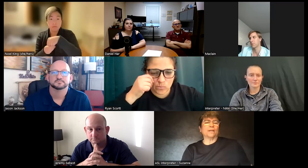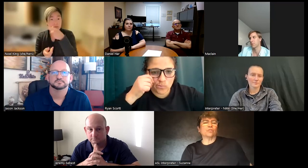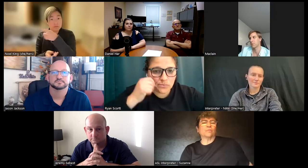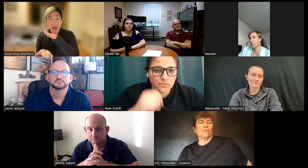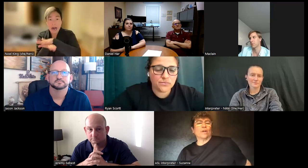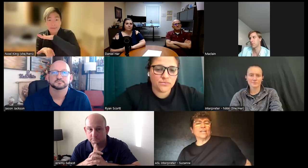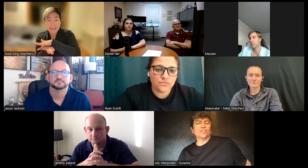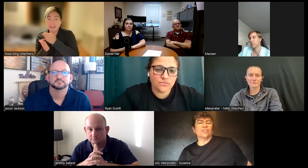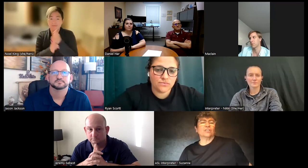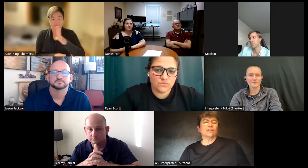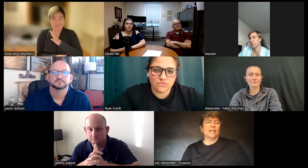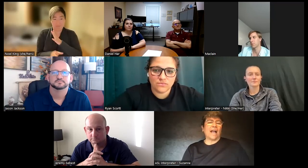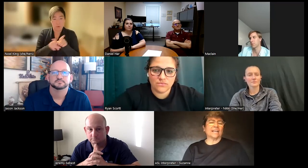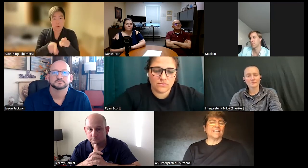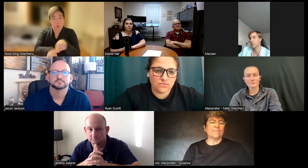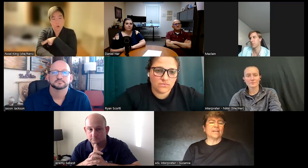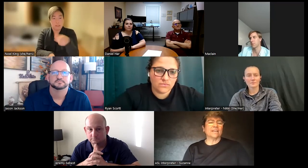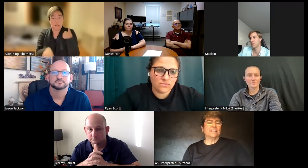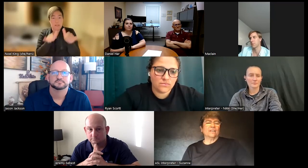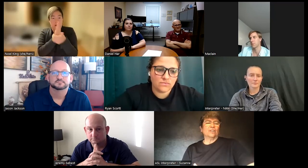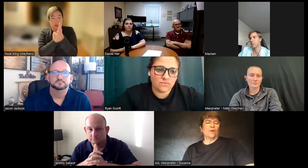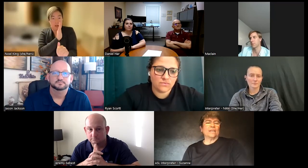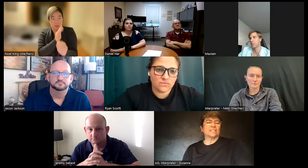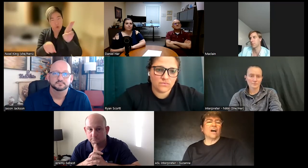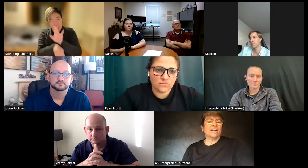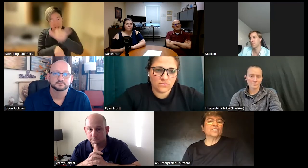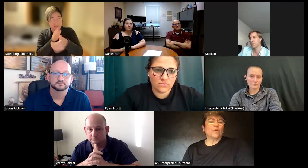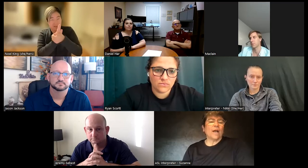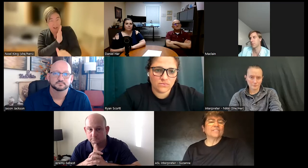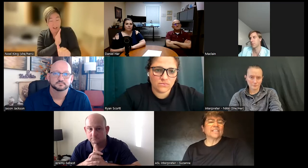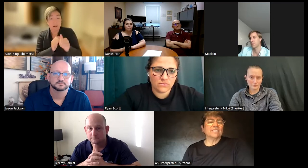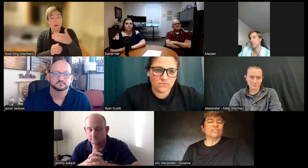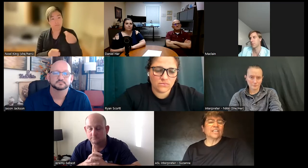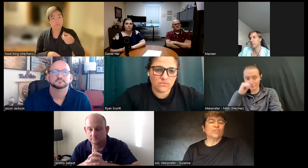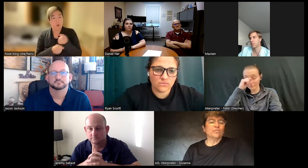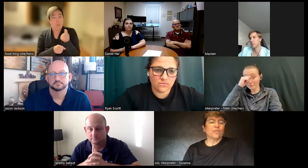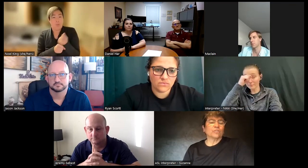Spectrum vocational academic you know as long as you have skills and use those